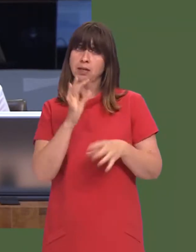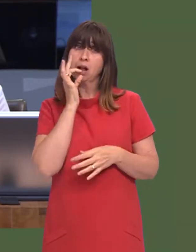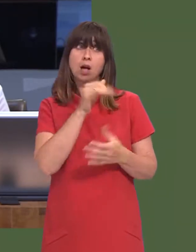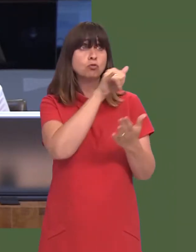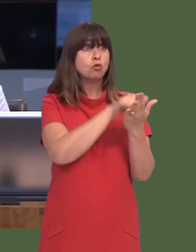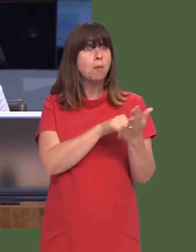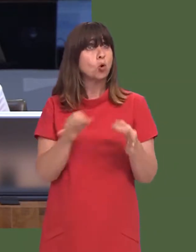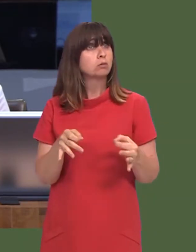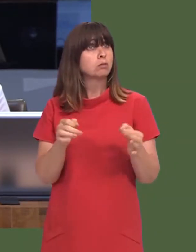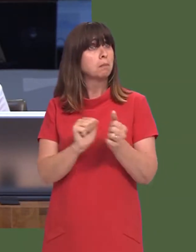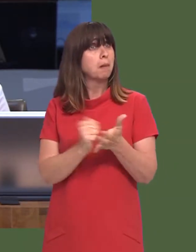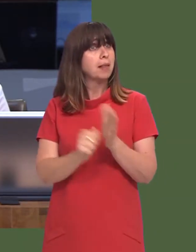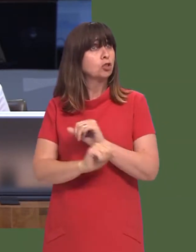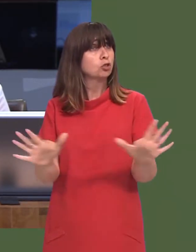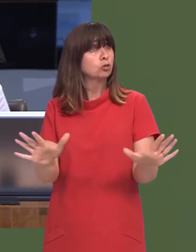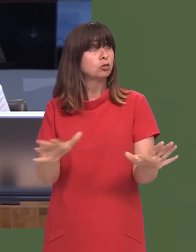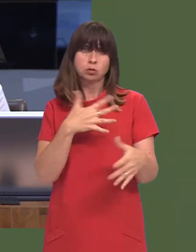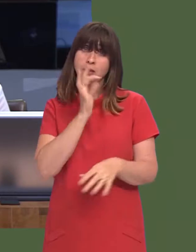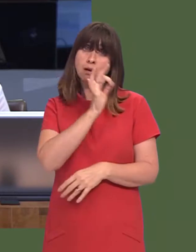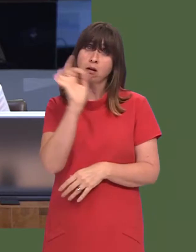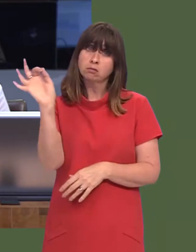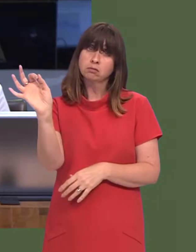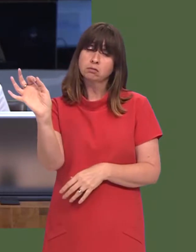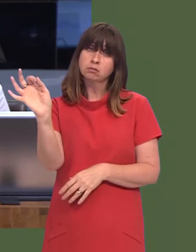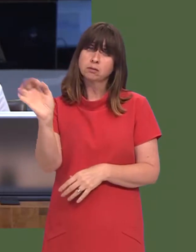advisers if they are happy for that report to be published?